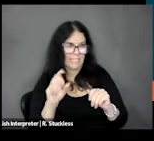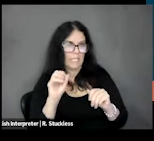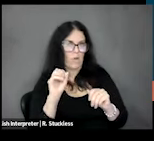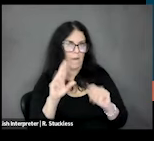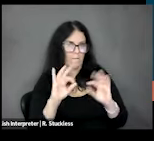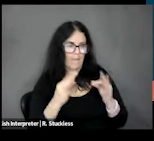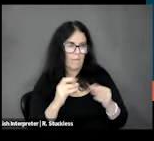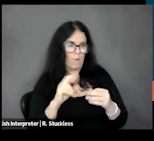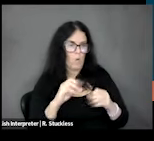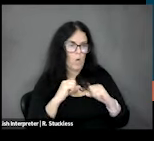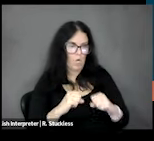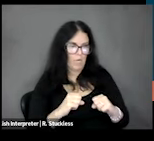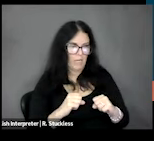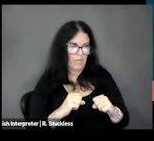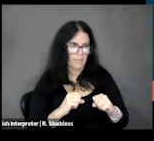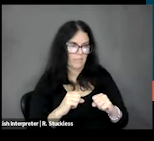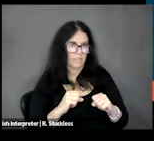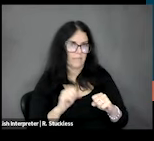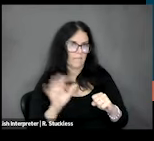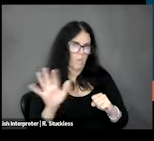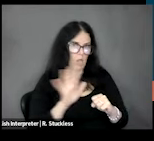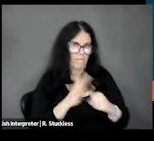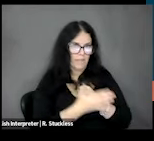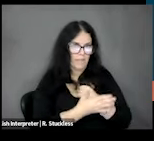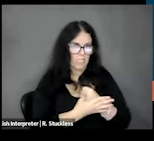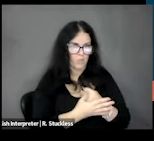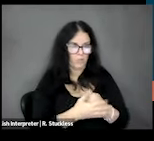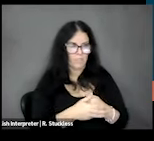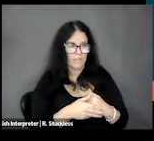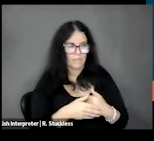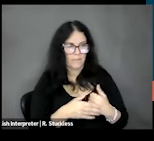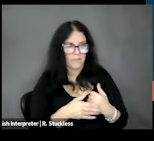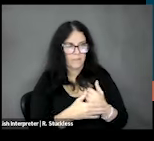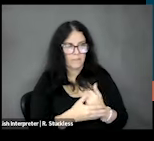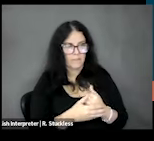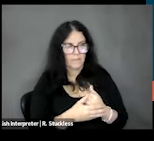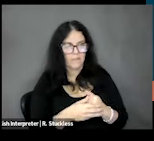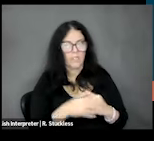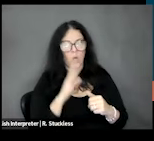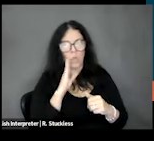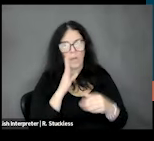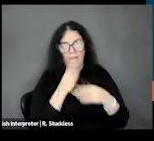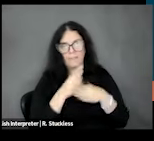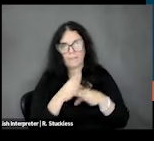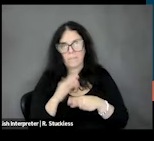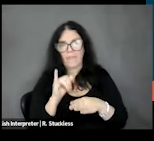applicable from across the country, and we'll be disseminating the early qualitative findings